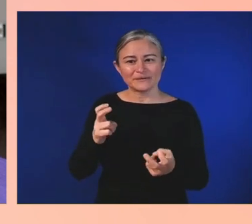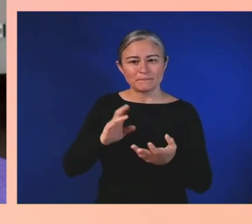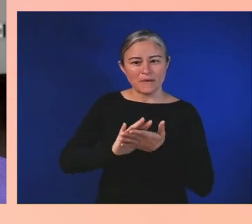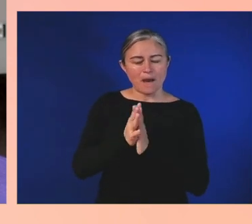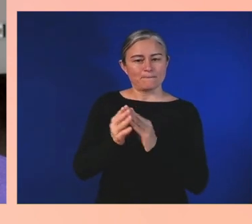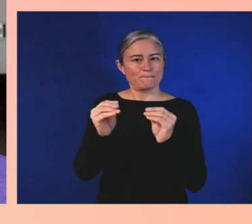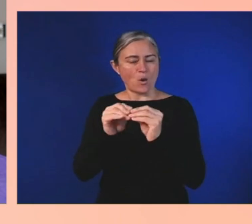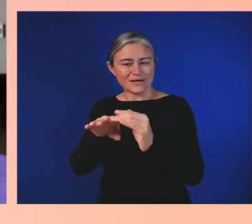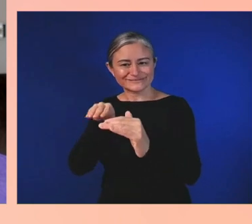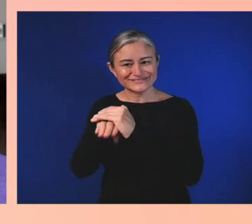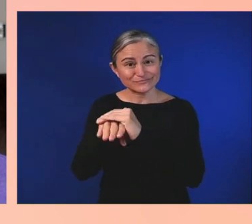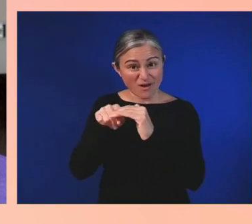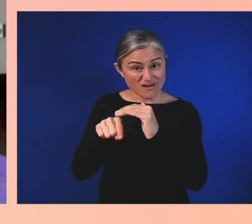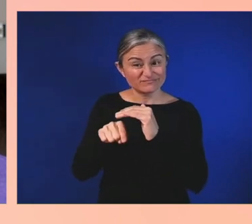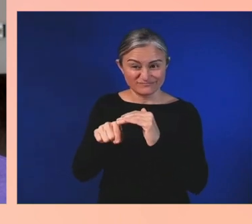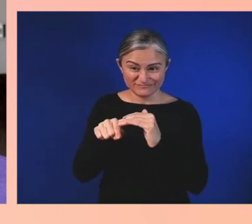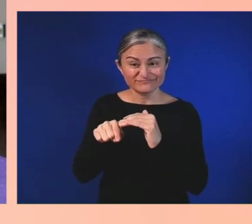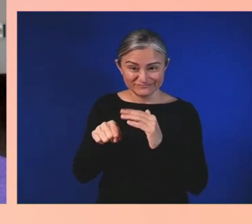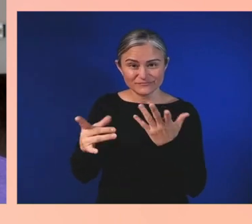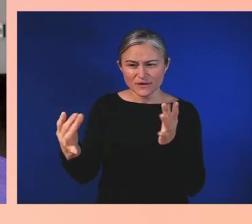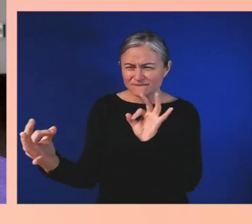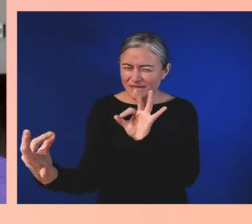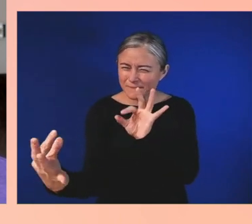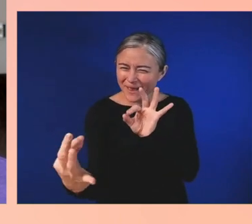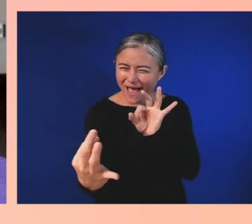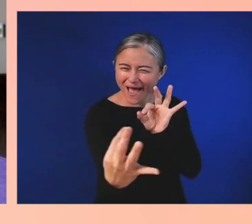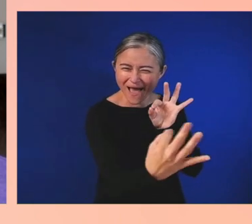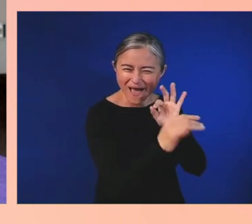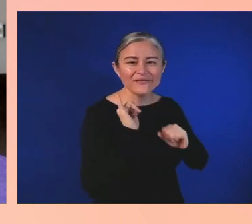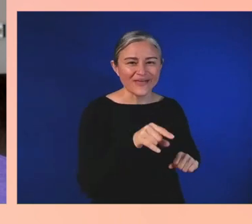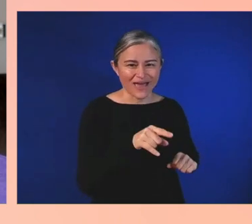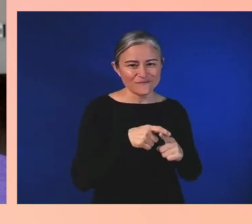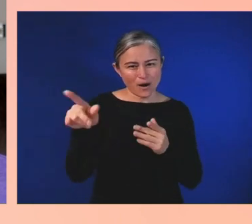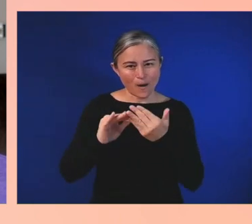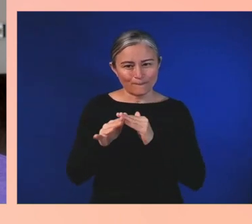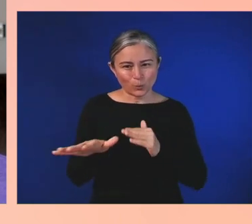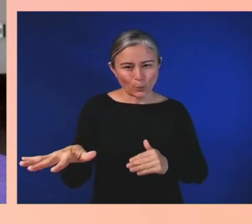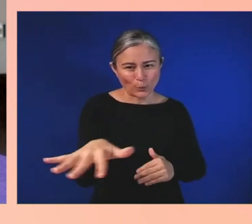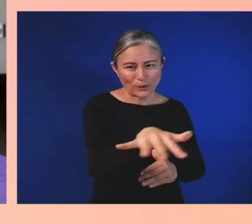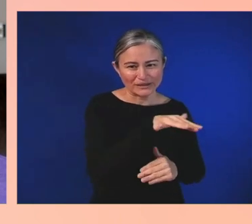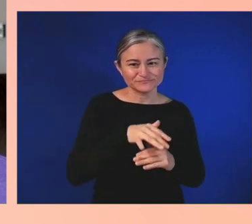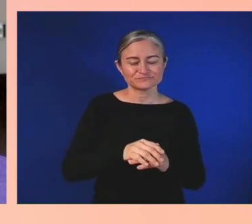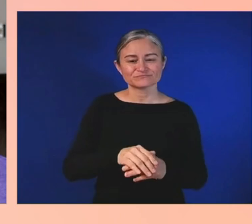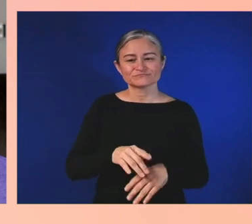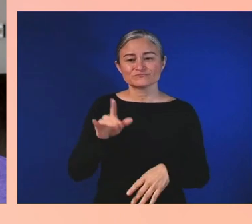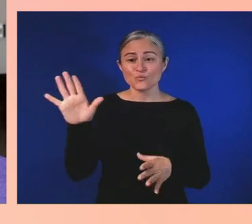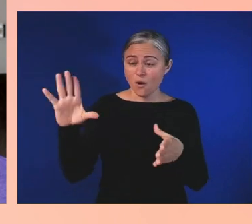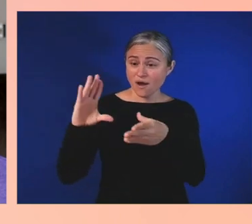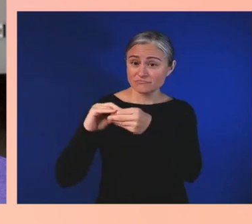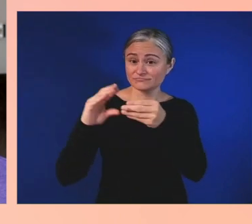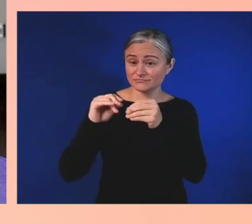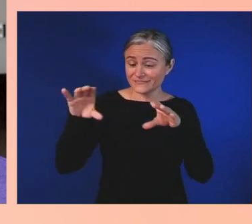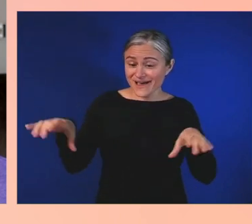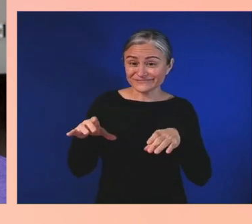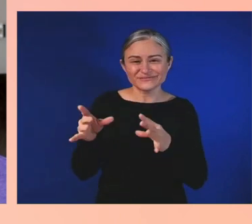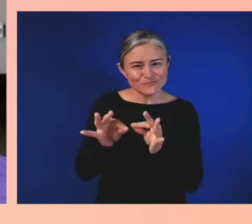your voice is a really active and important one there. Thank you for that. I also want to ask you, what's next?